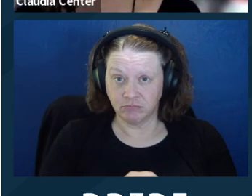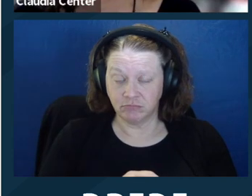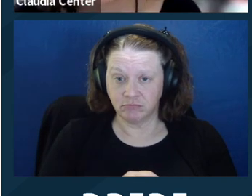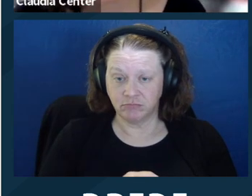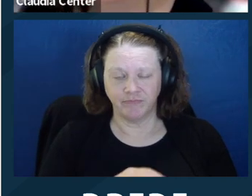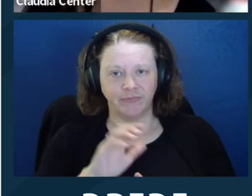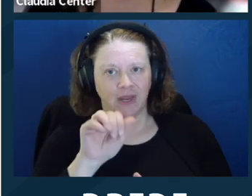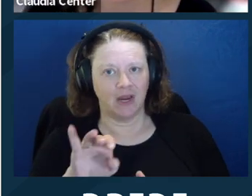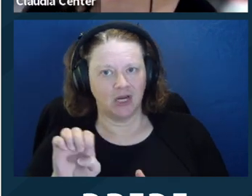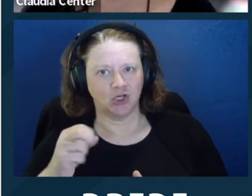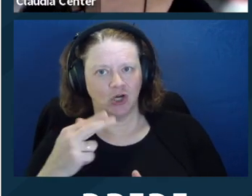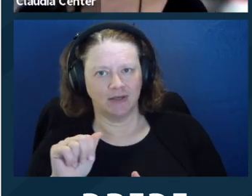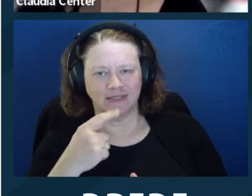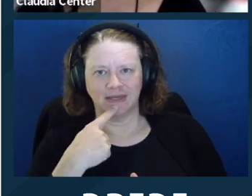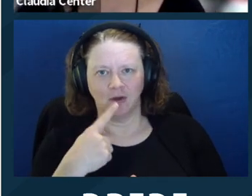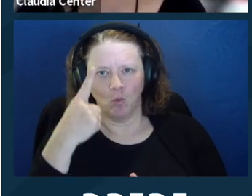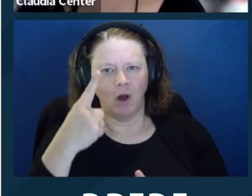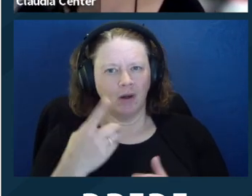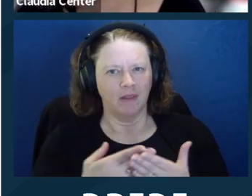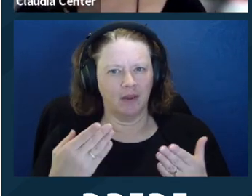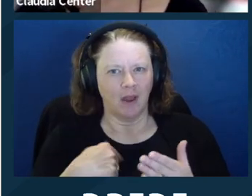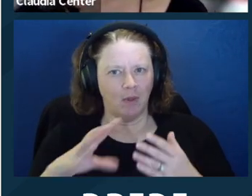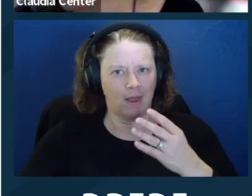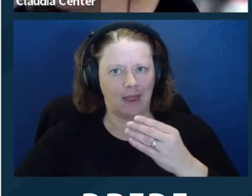with our other rules. Ayesha, do you have any thoughts?